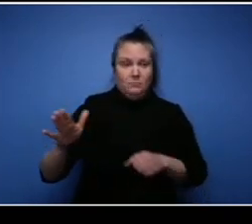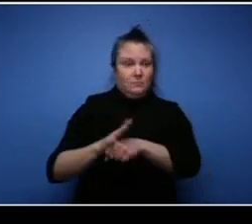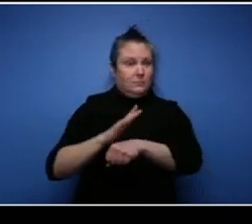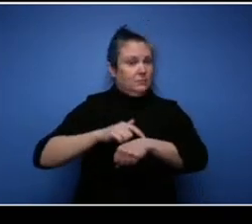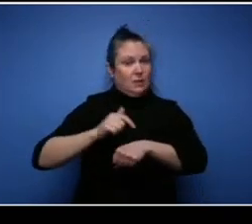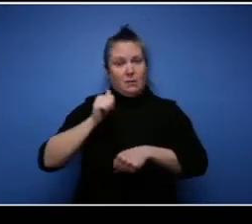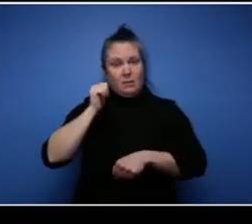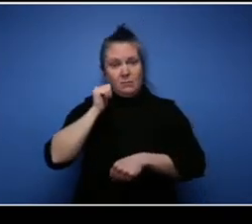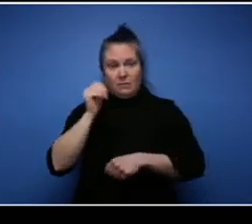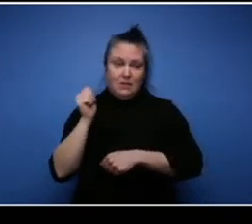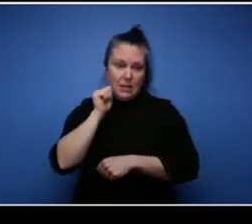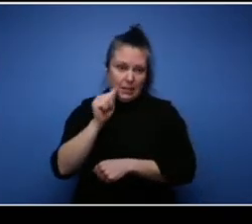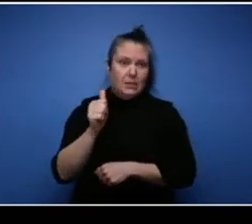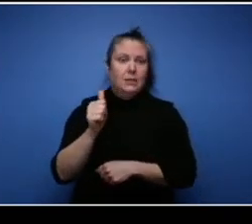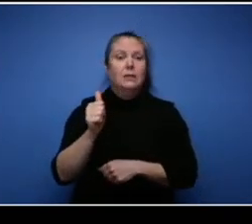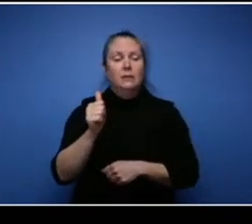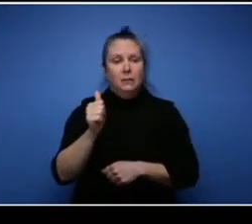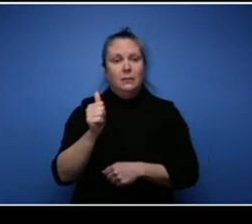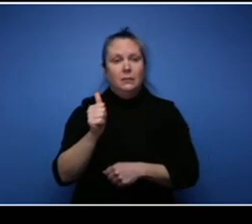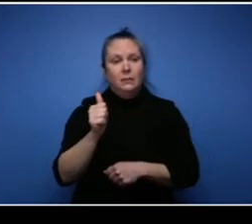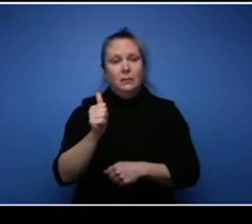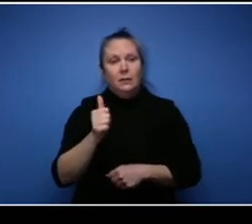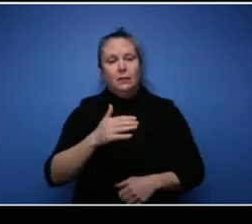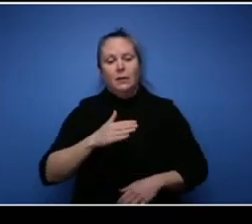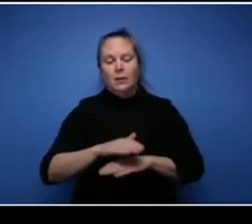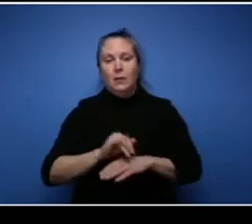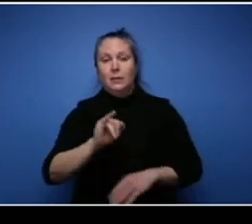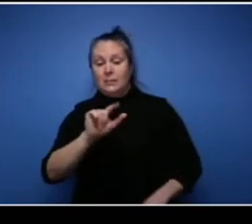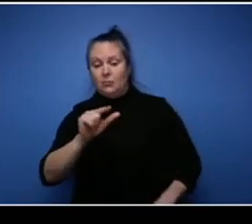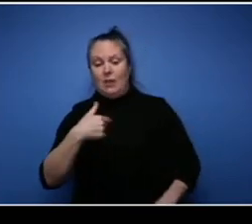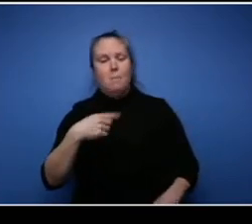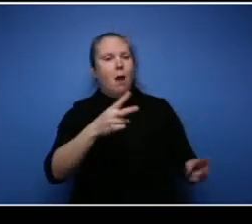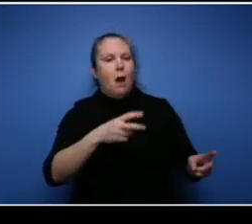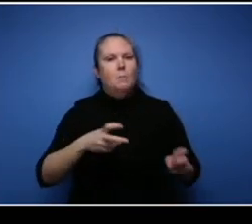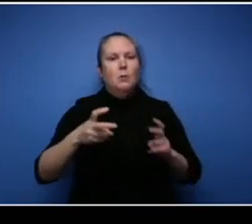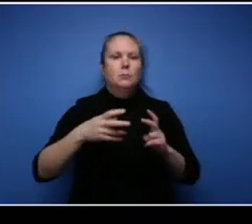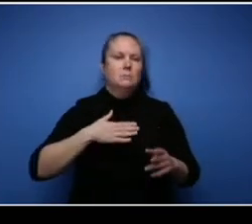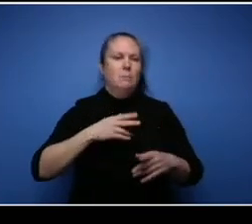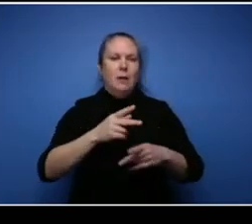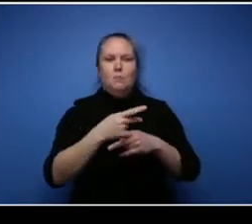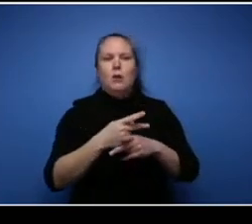on Instagram, a lot of my products and things like that and uh I bought a bracelet, I don't